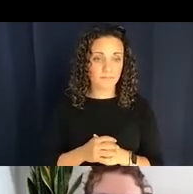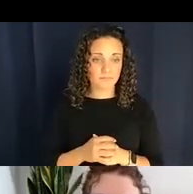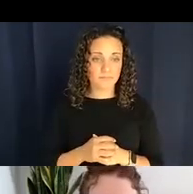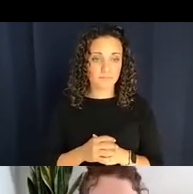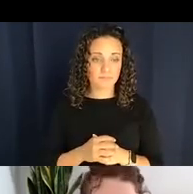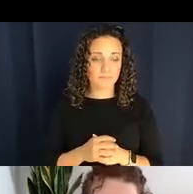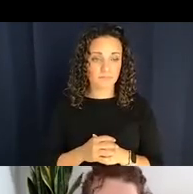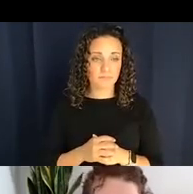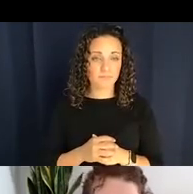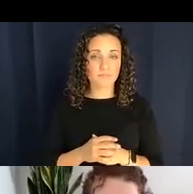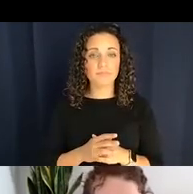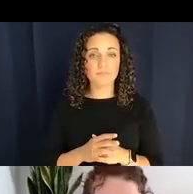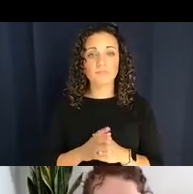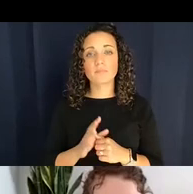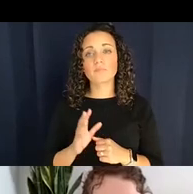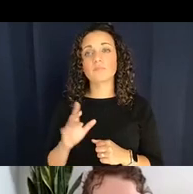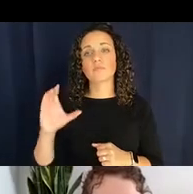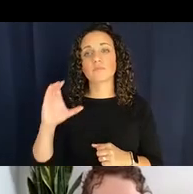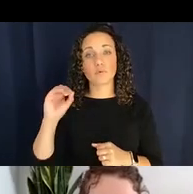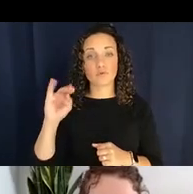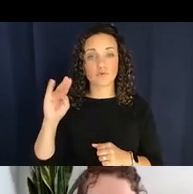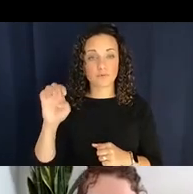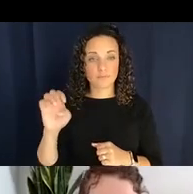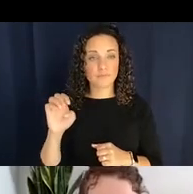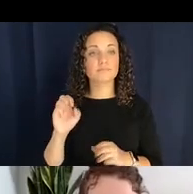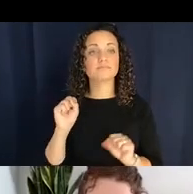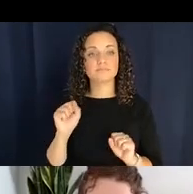Right, so basically here on the left we say that there are some things that do get categorized